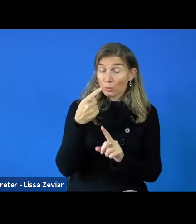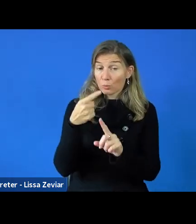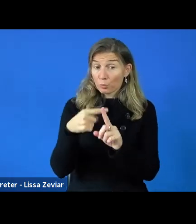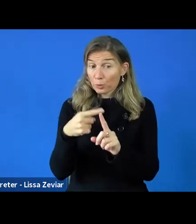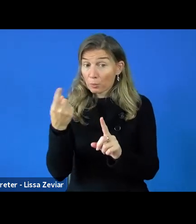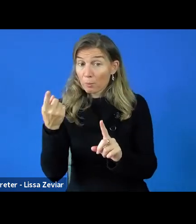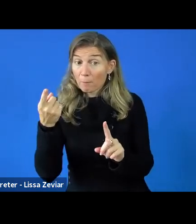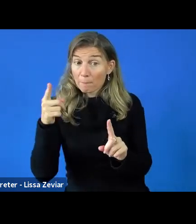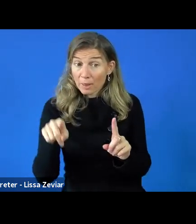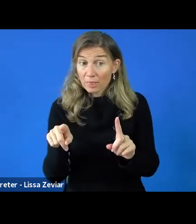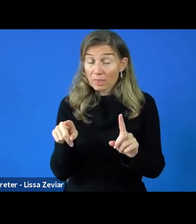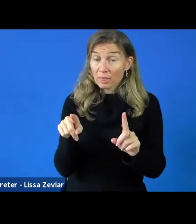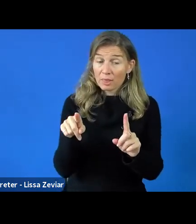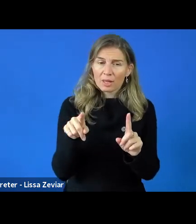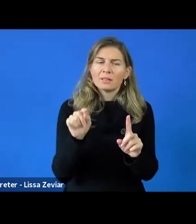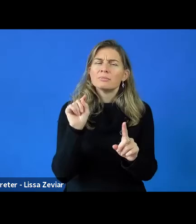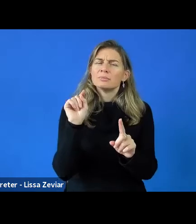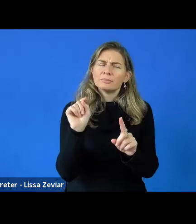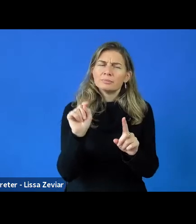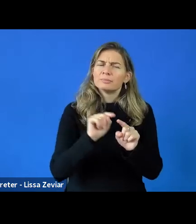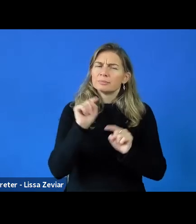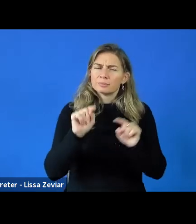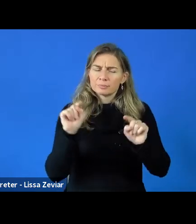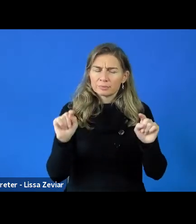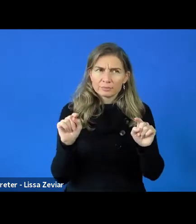It varies from country to country in Europe.